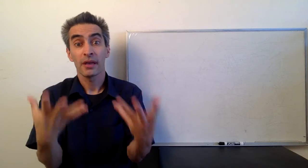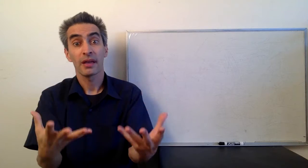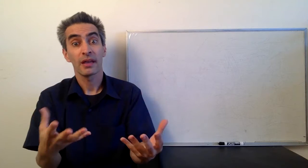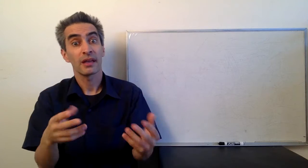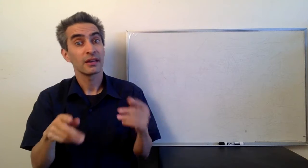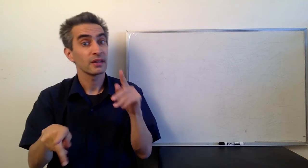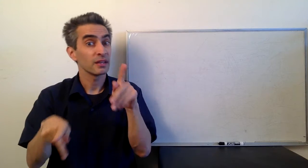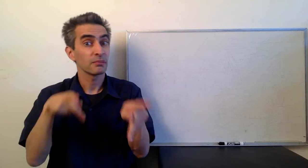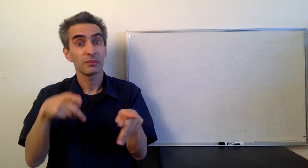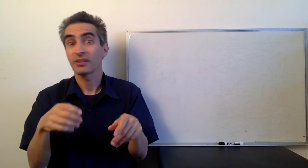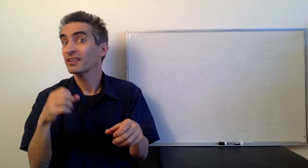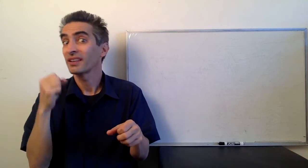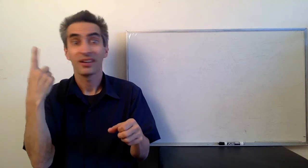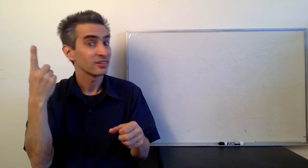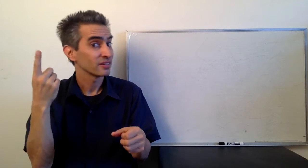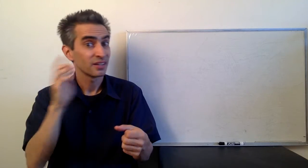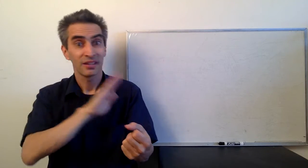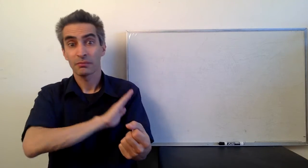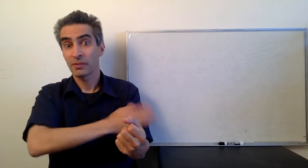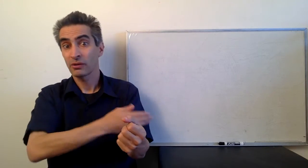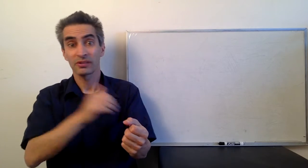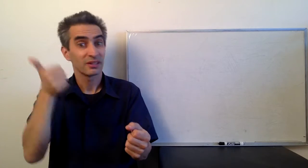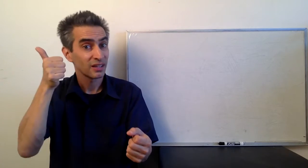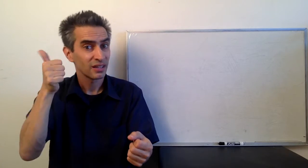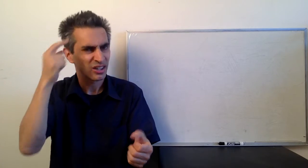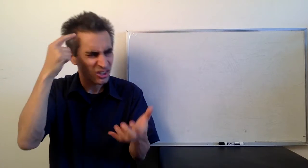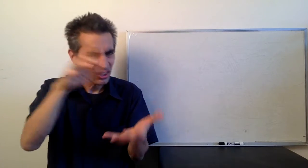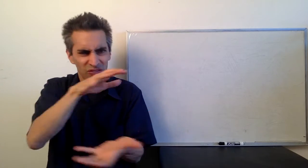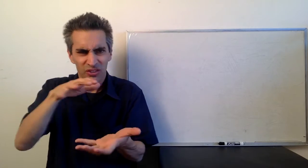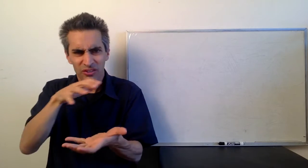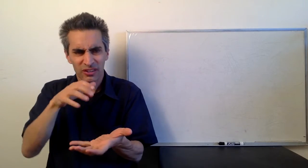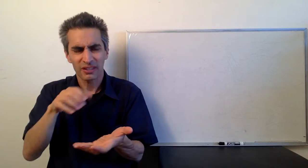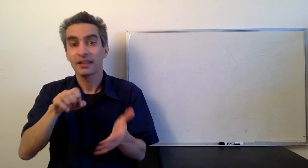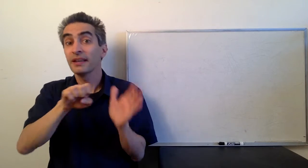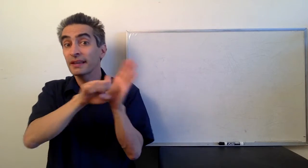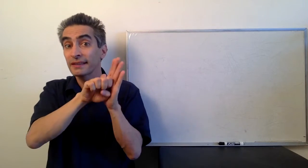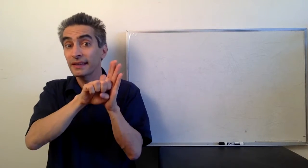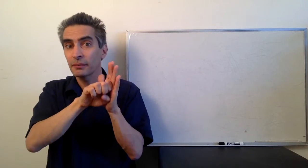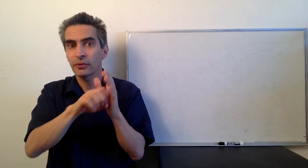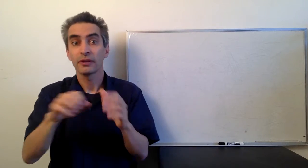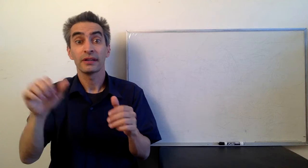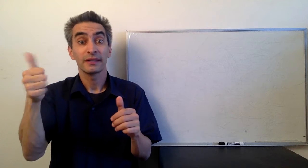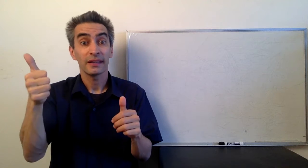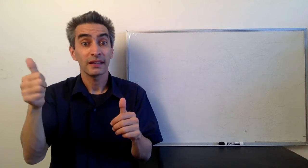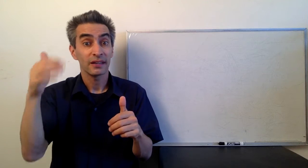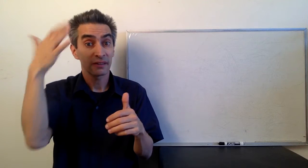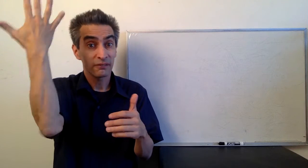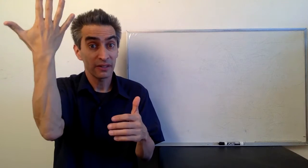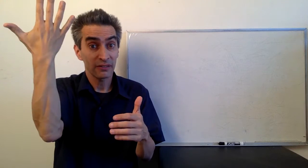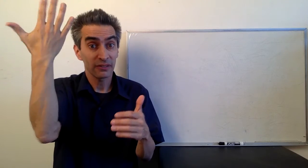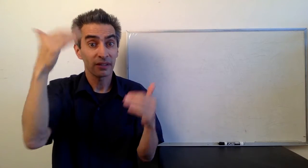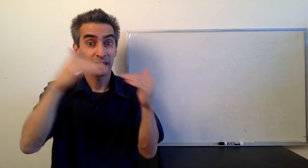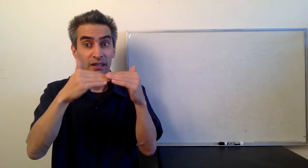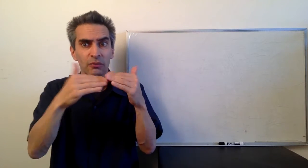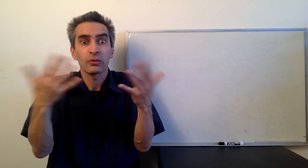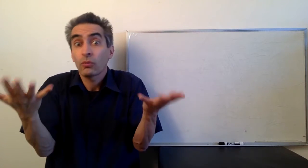Why? Because there are so many people that don't understand powers of 10. They get confused. Let me give you an example: 10 to the 5th power.